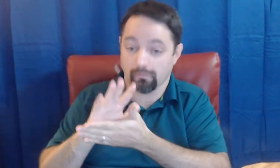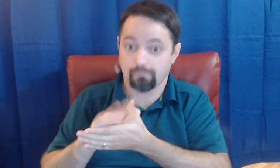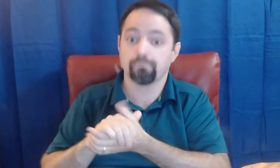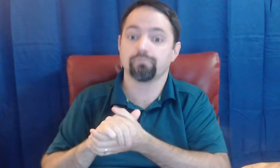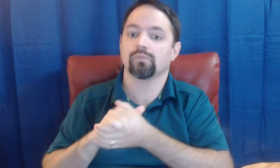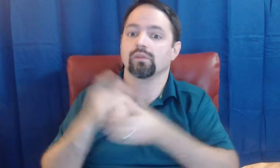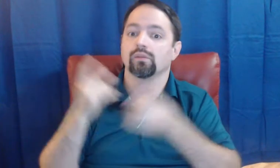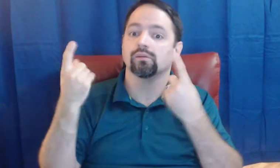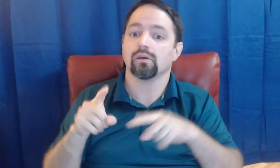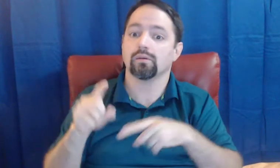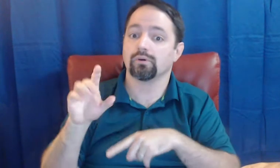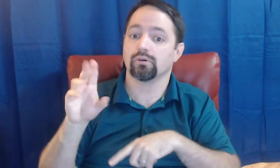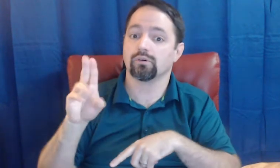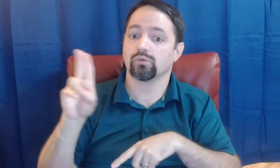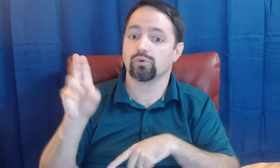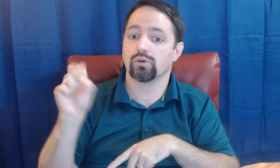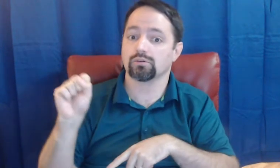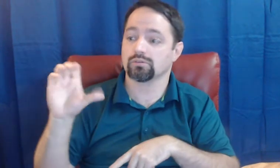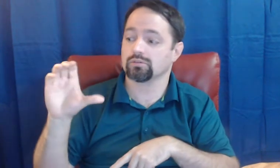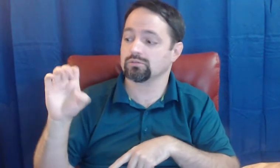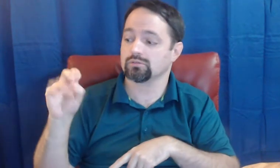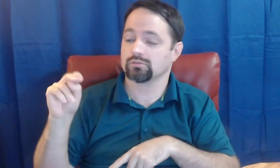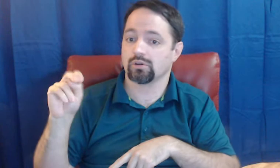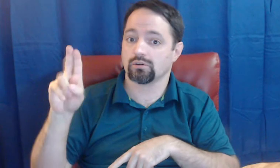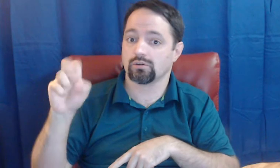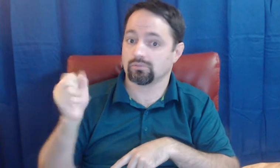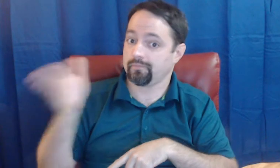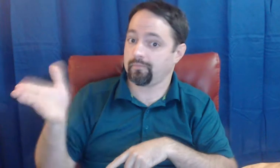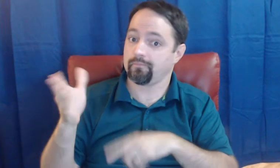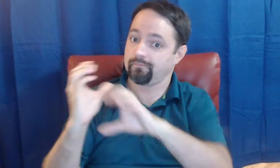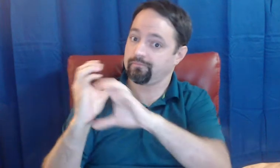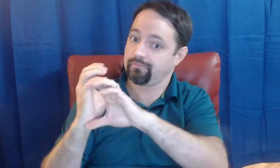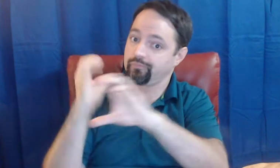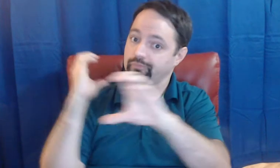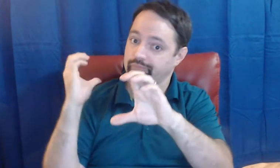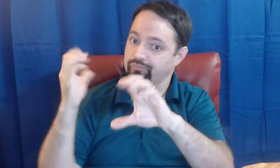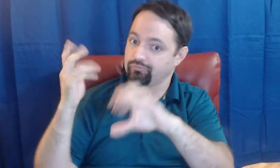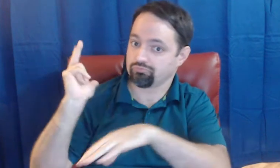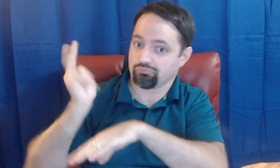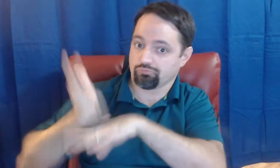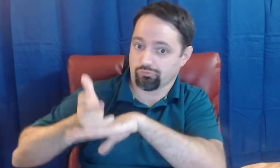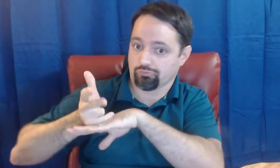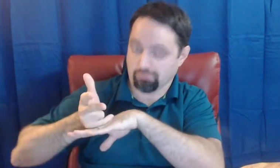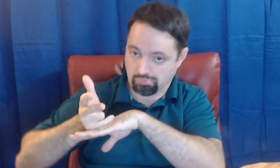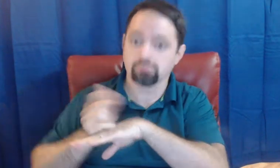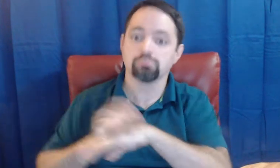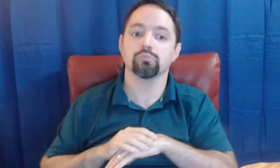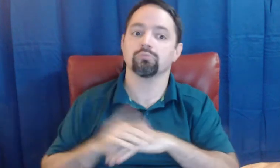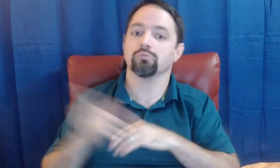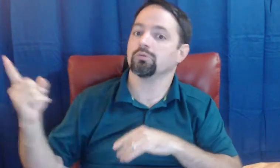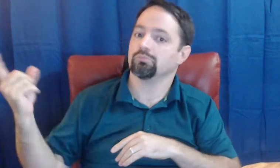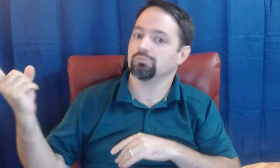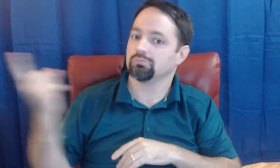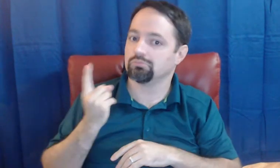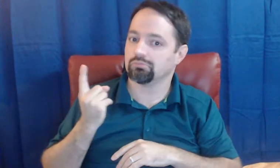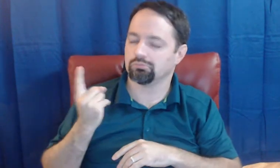what happened was that a US Census bus was parked a man came over and told me something